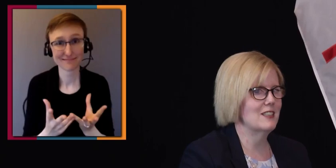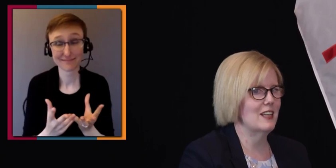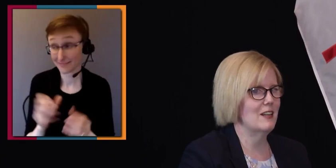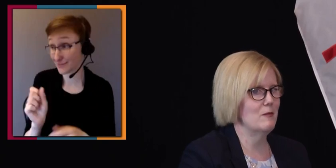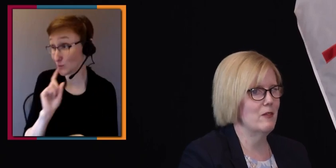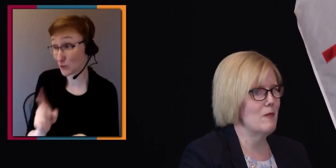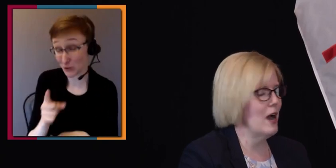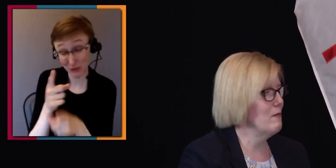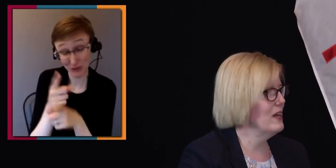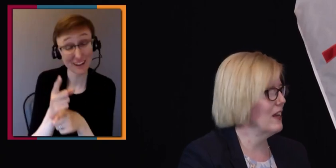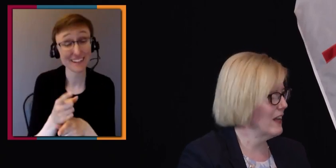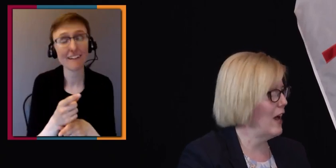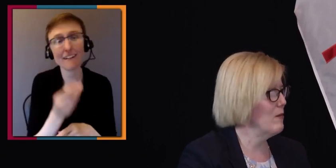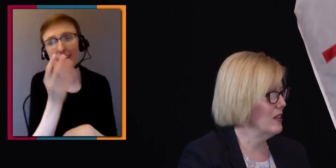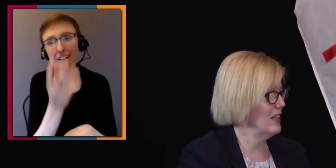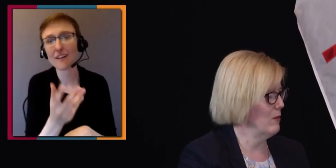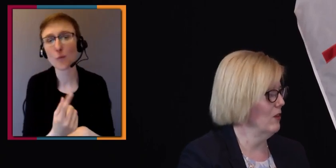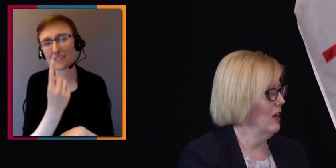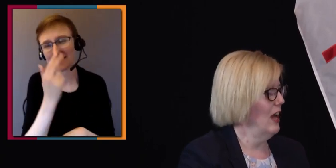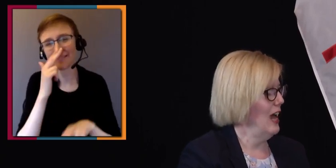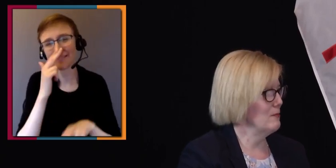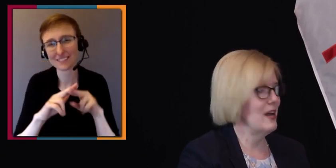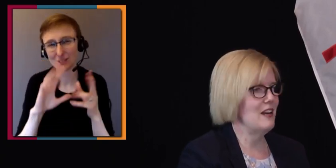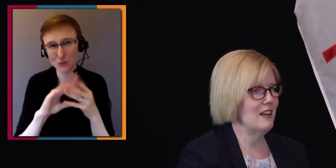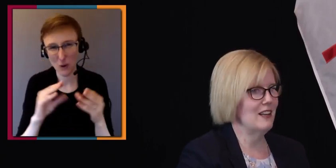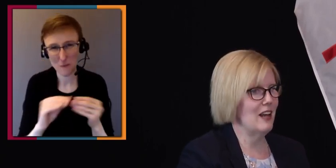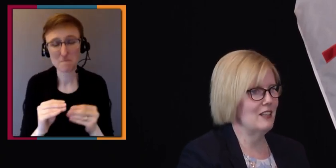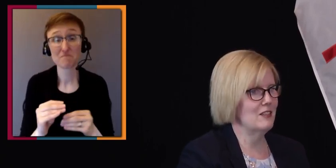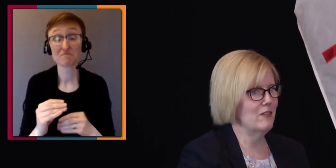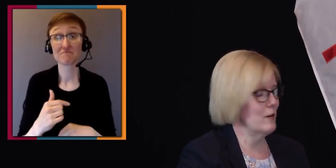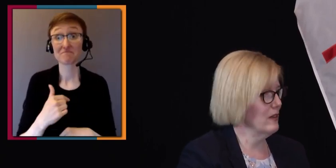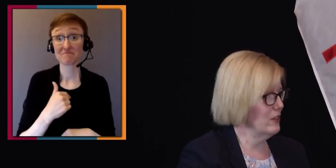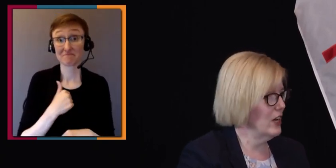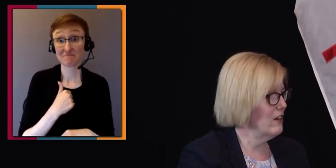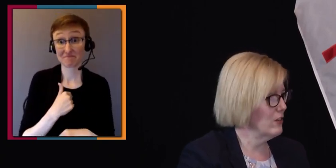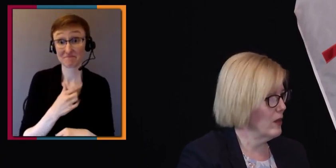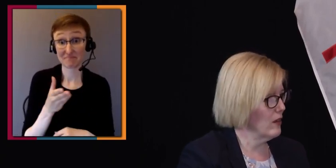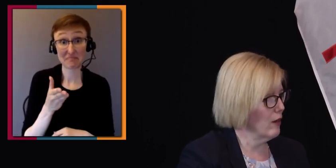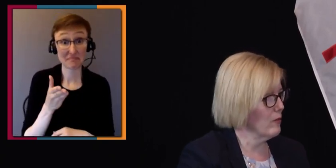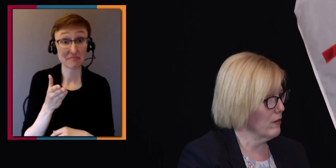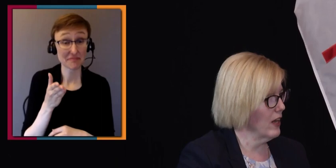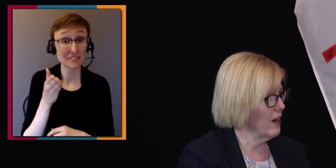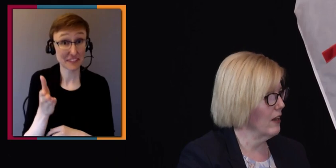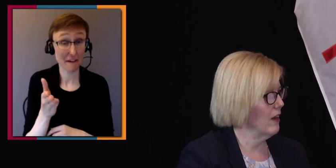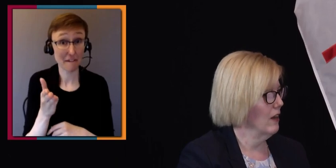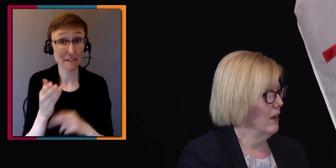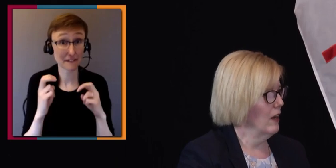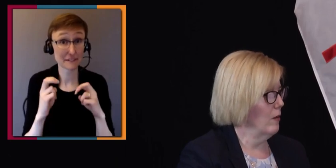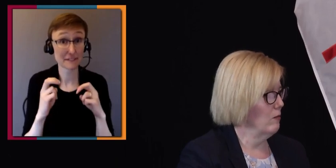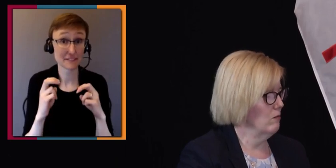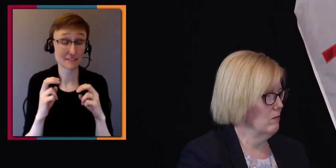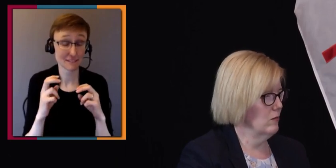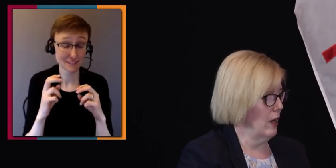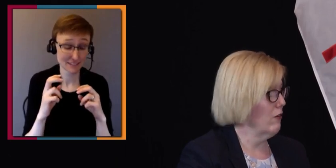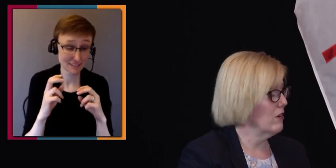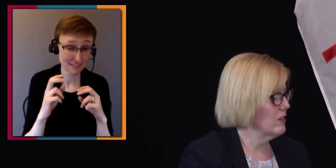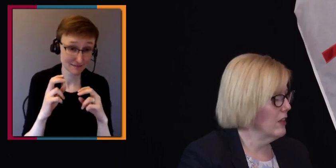as even my being at the cabinet table has made... has fundamentally changed the way the government of Canada governs.